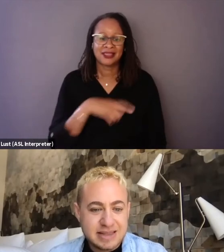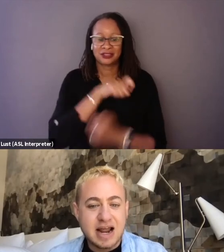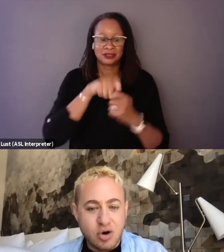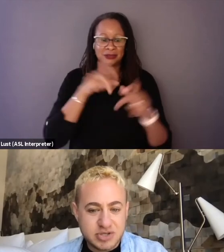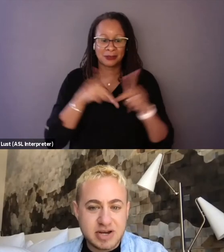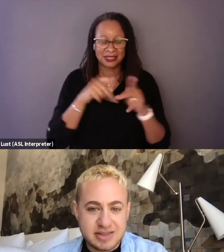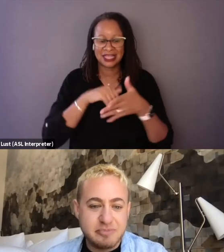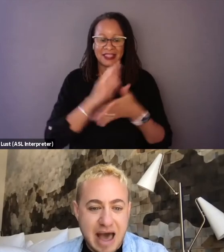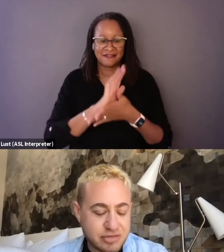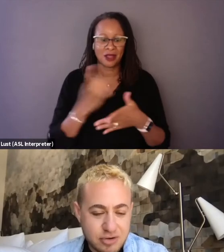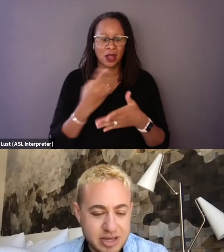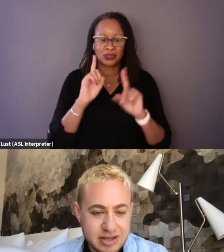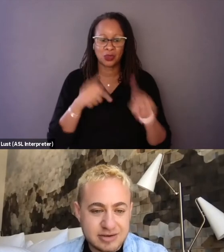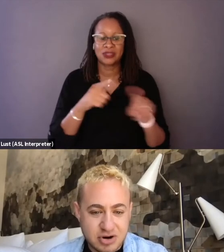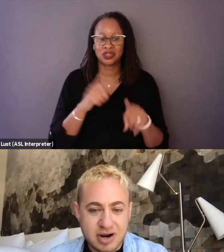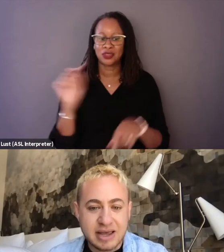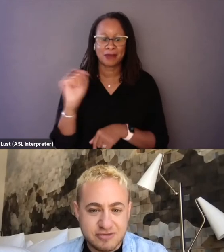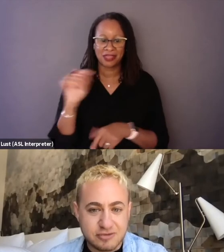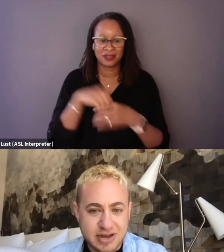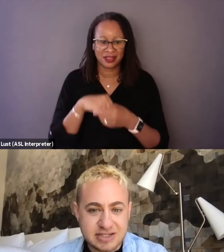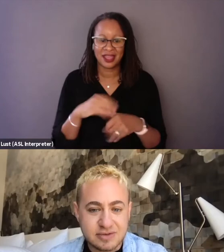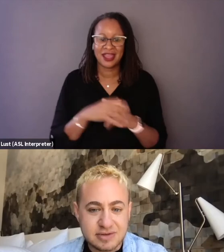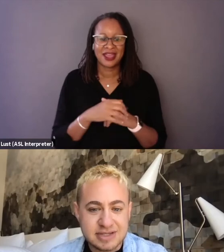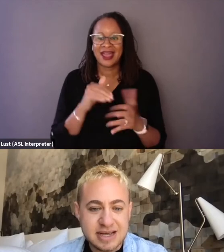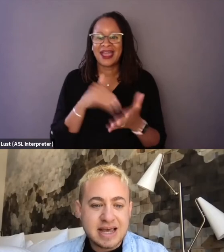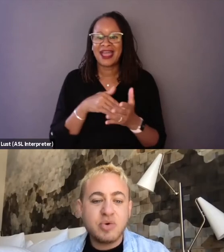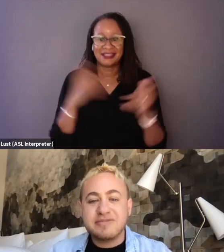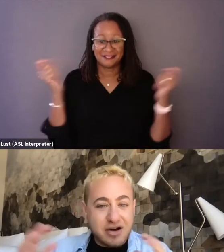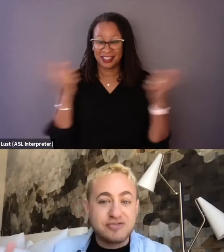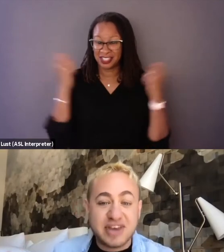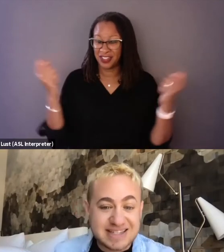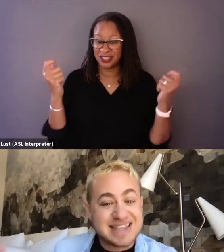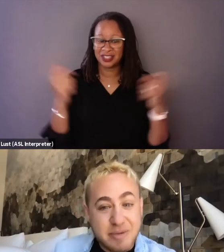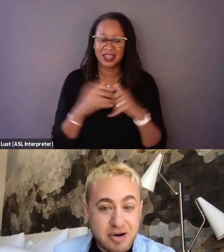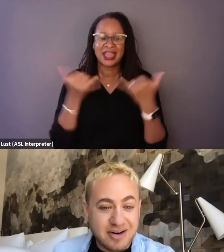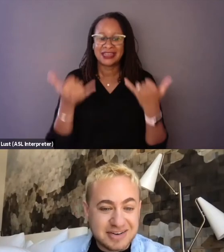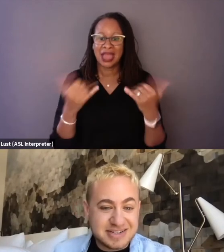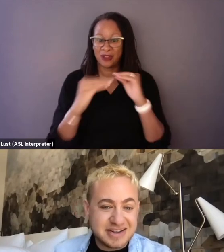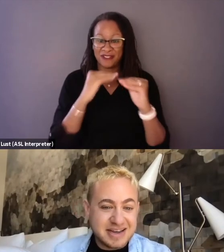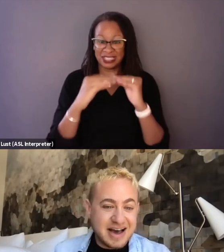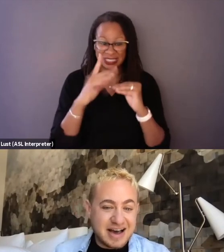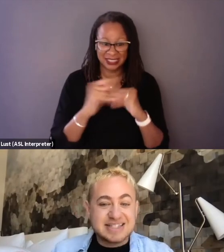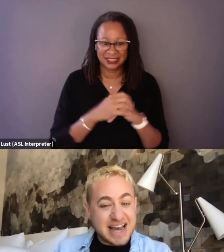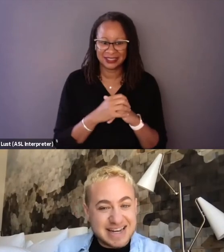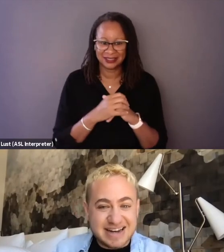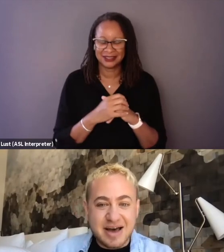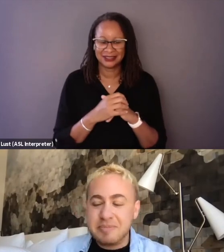that I always went to the bathroom in during at film festivals. We have now fixed that part, tightened it up.